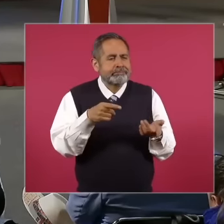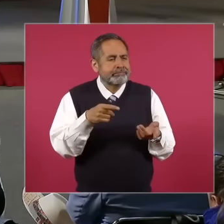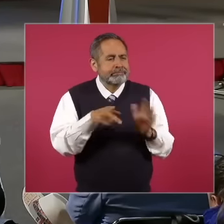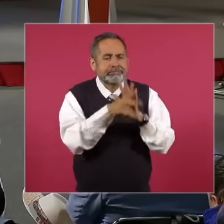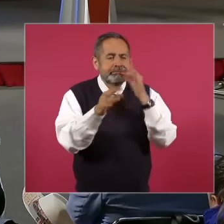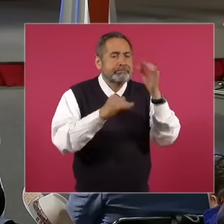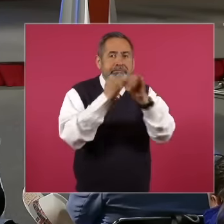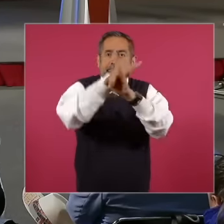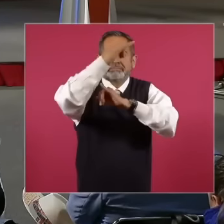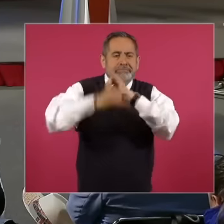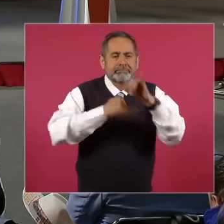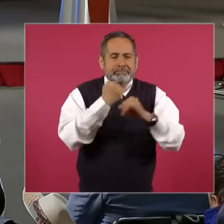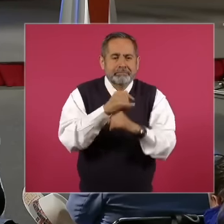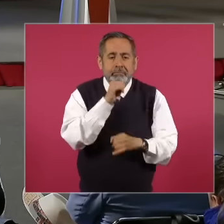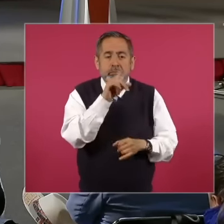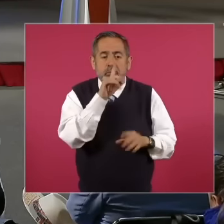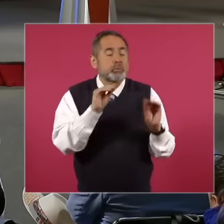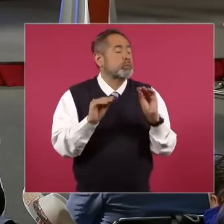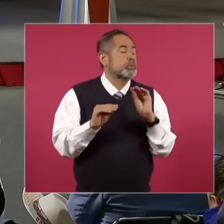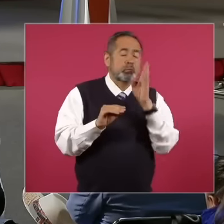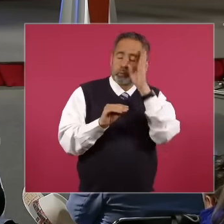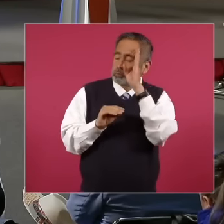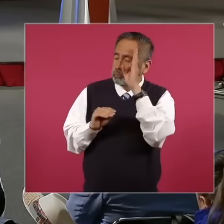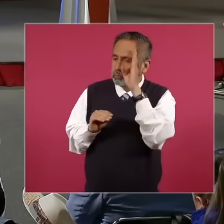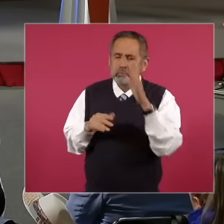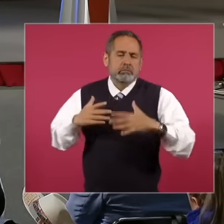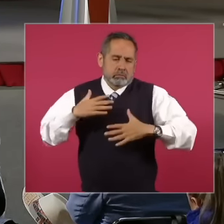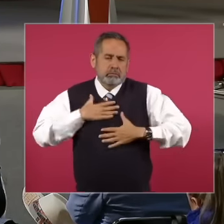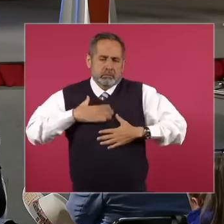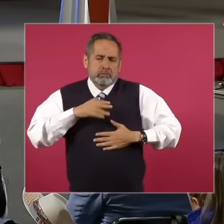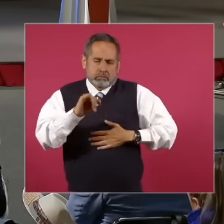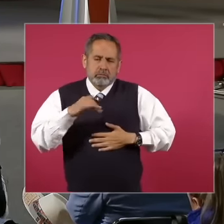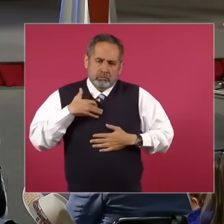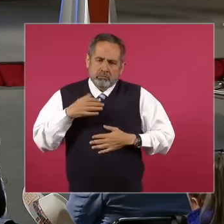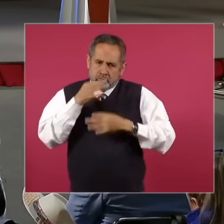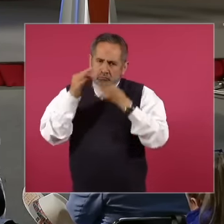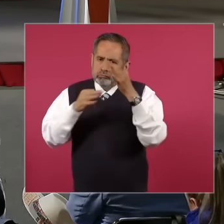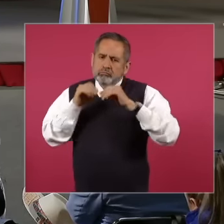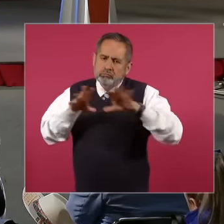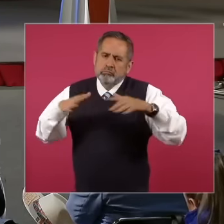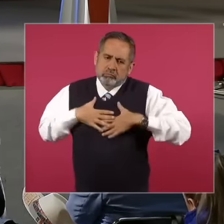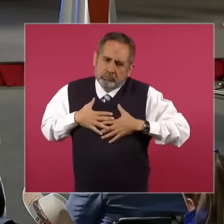We did, when the information came out, we made the story. Well,